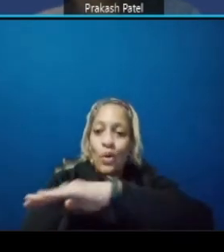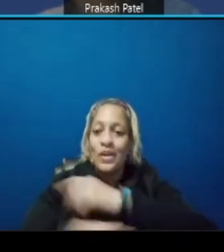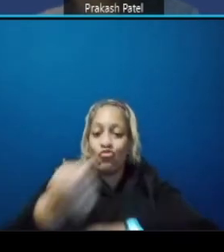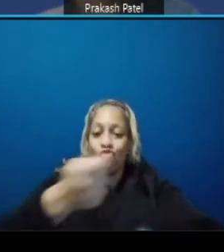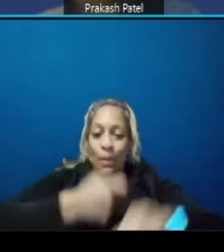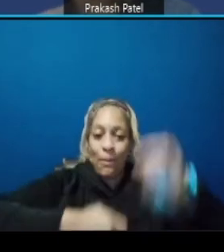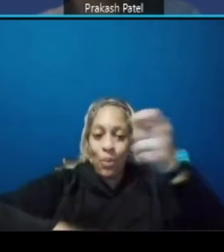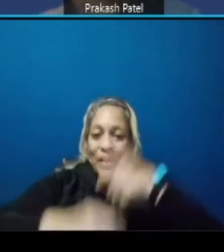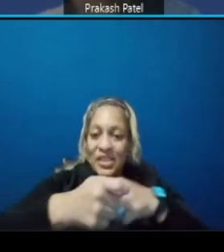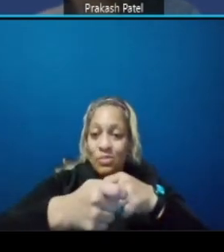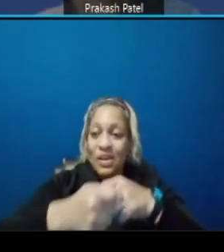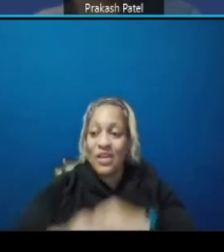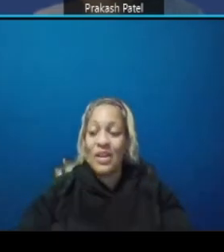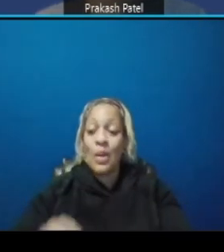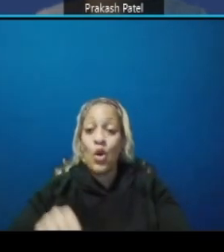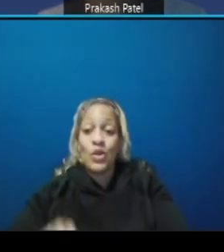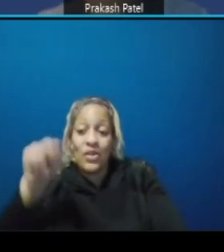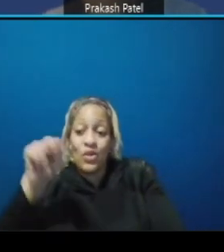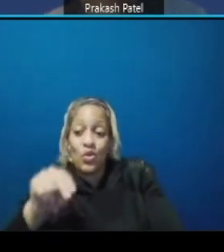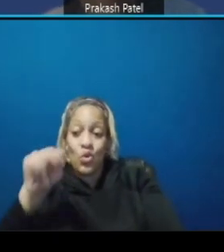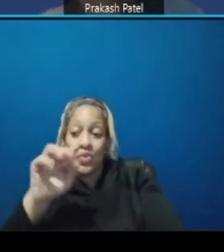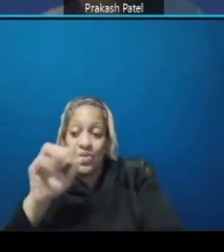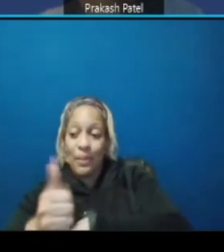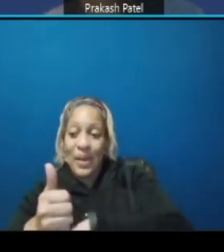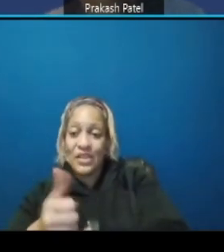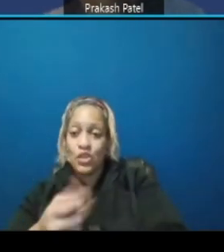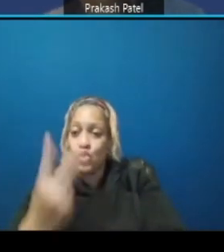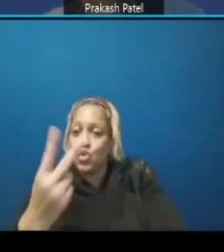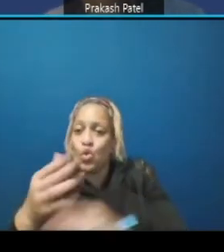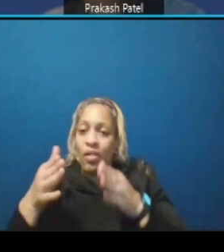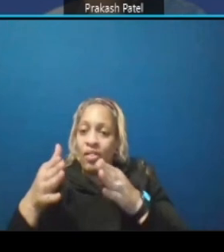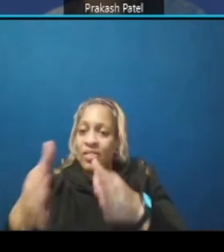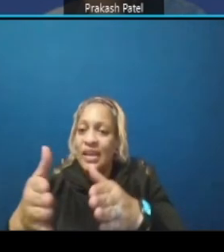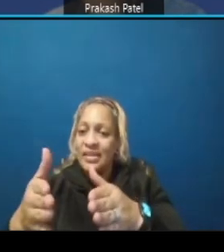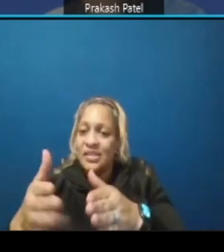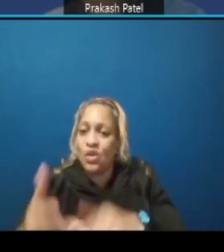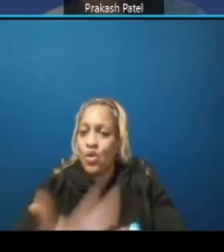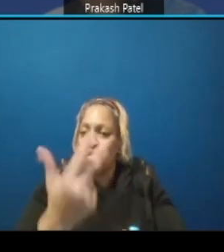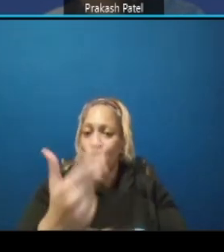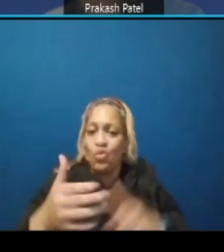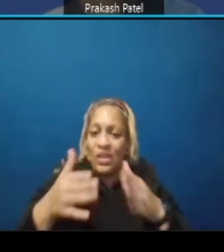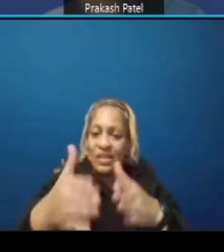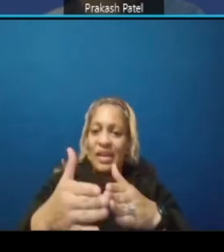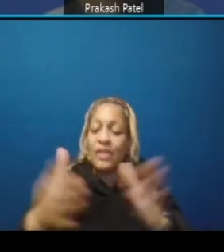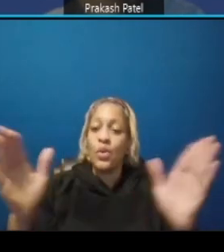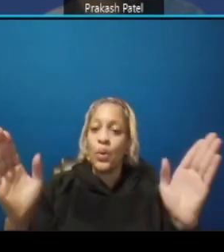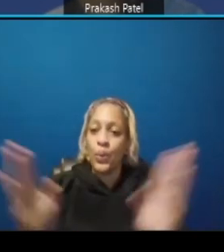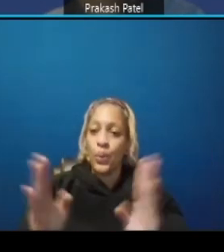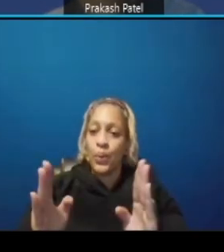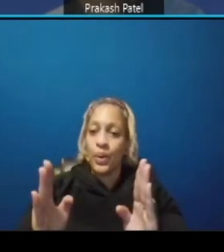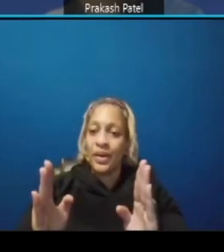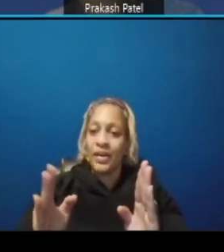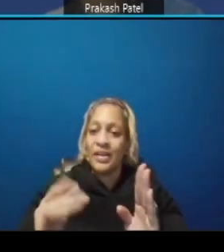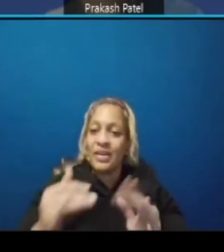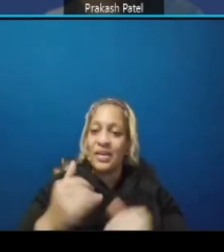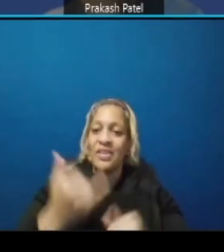on the northbound those two lanes three lanes are getting reduced as the concurrent configurations